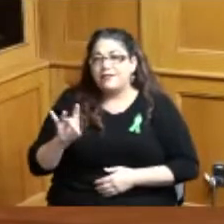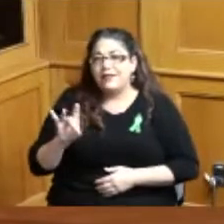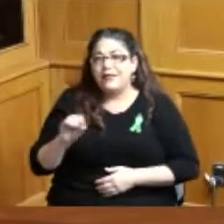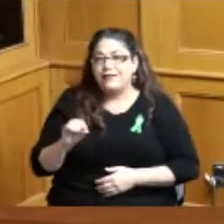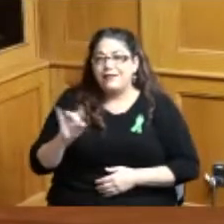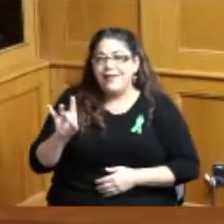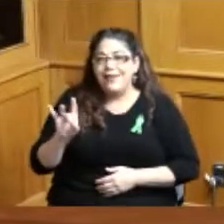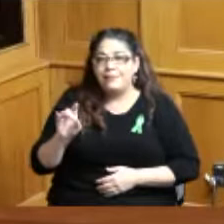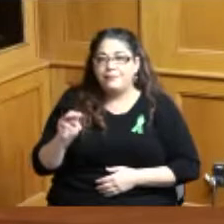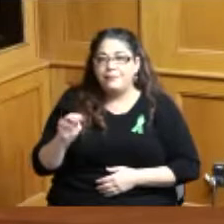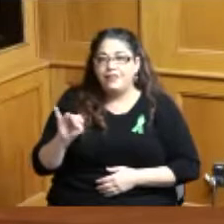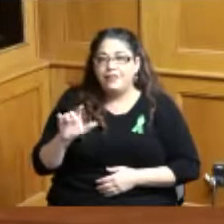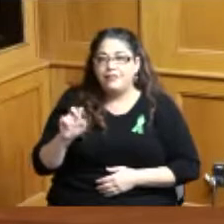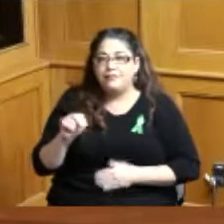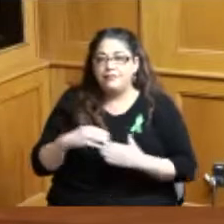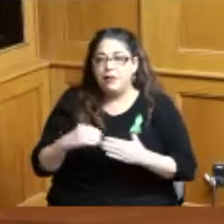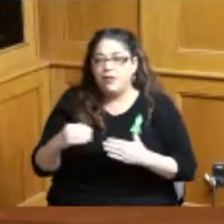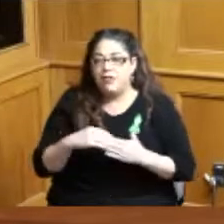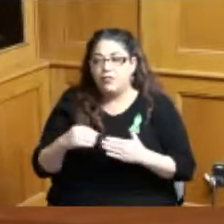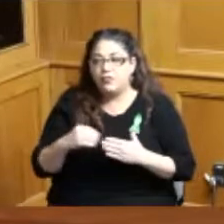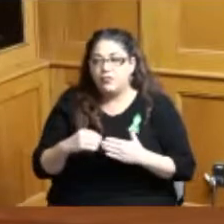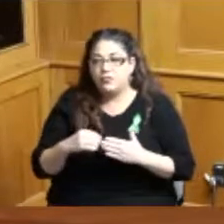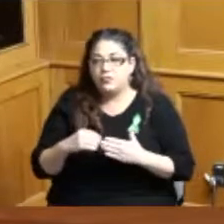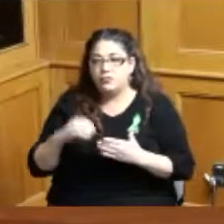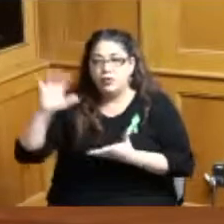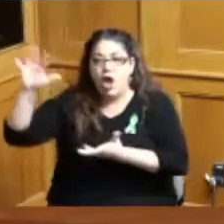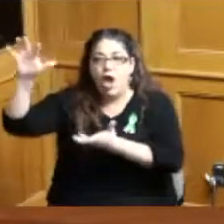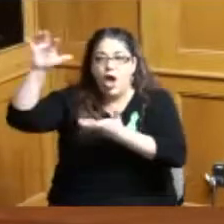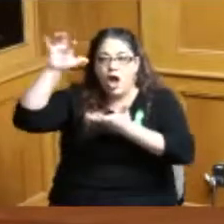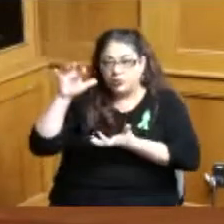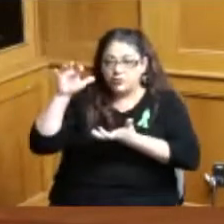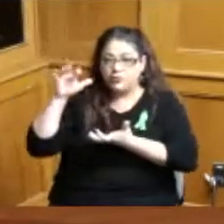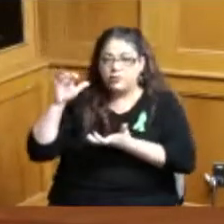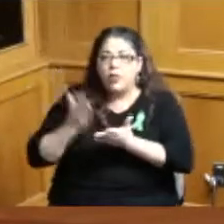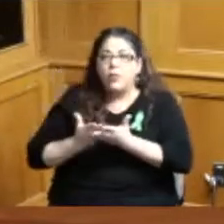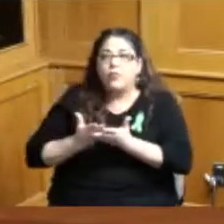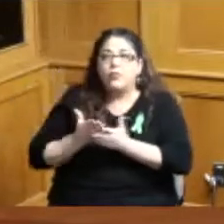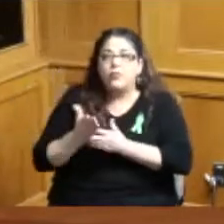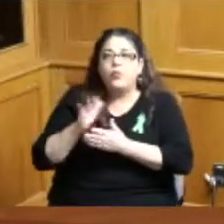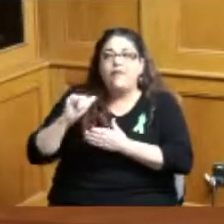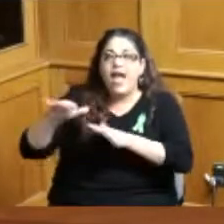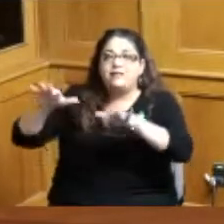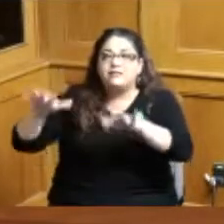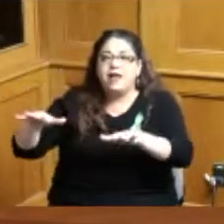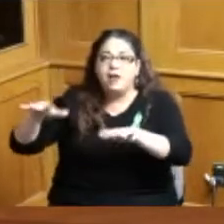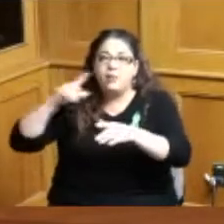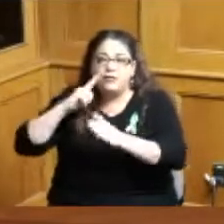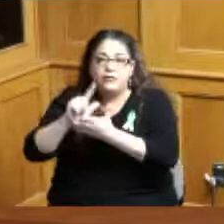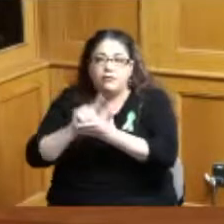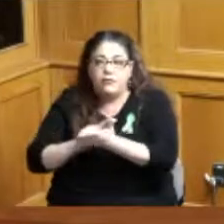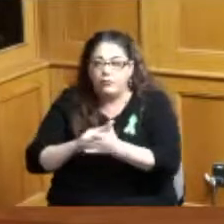million dollars that is ultimately going to be coming through a settlement part of that will